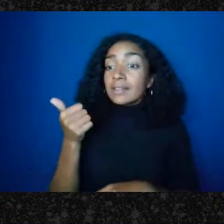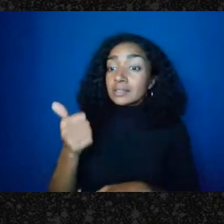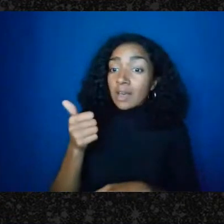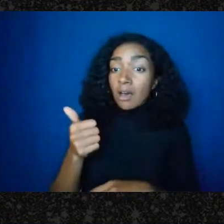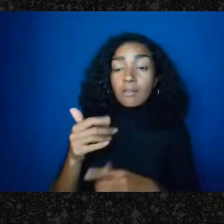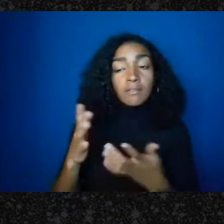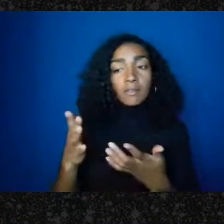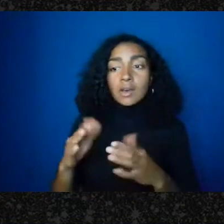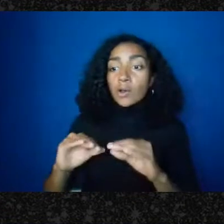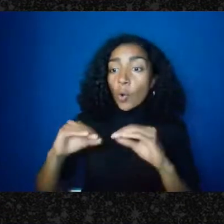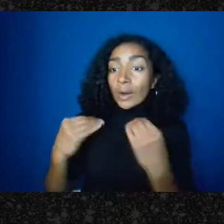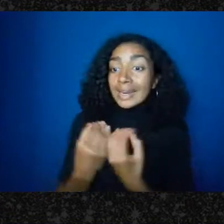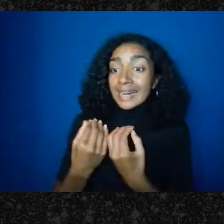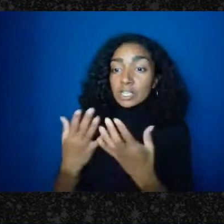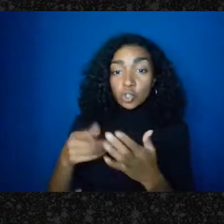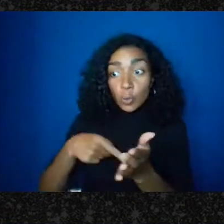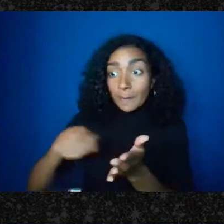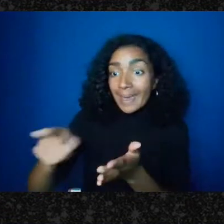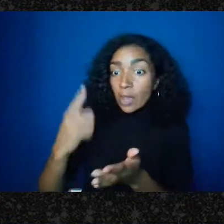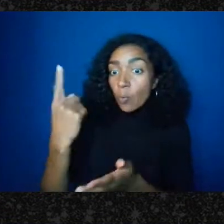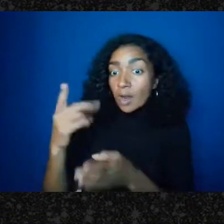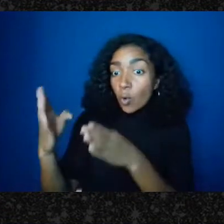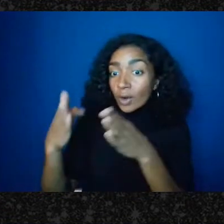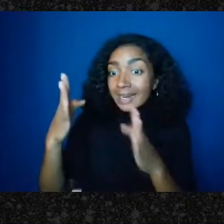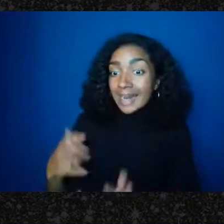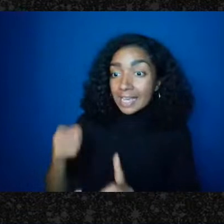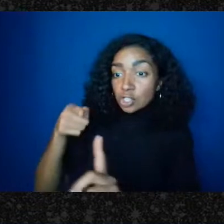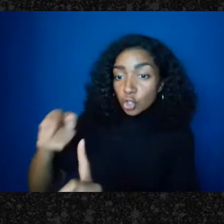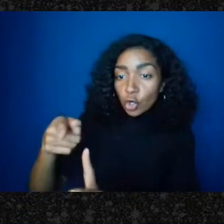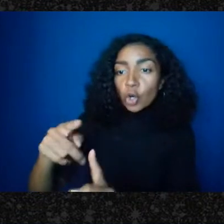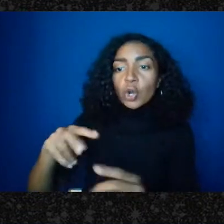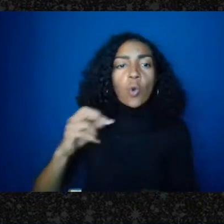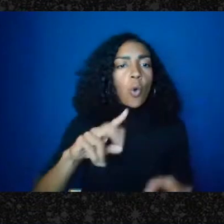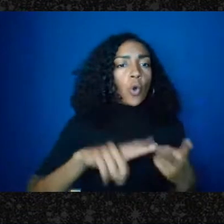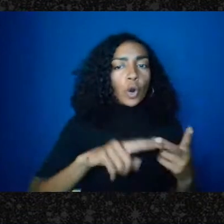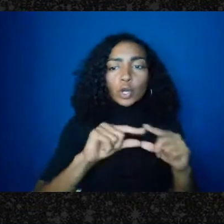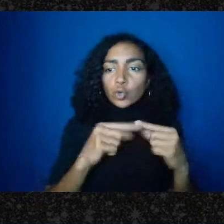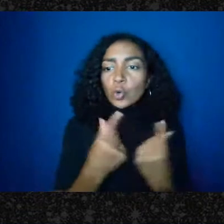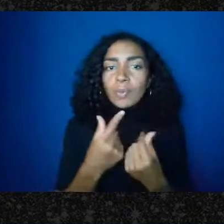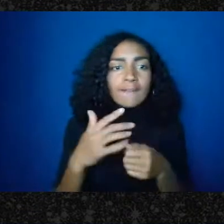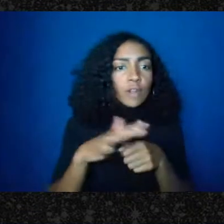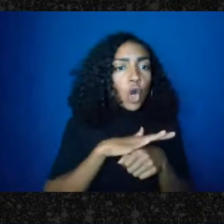group of local concerned citizens, you know, you can be a community association that advocates for